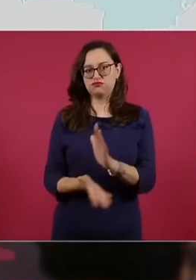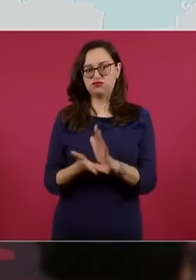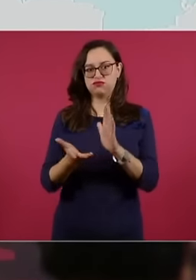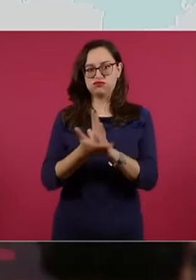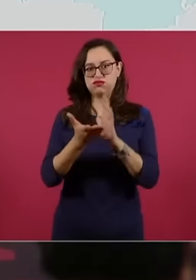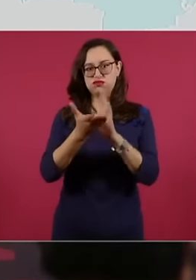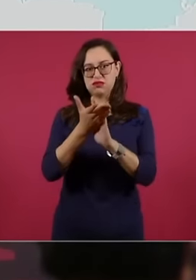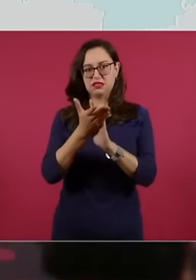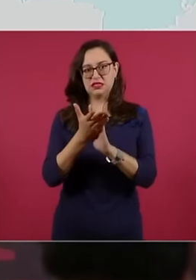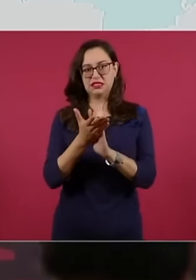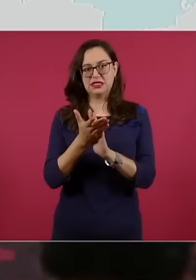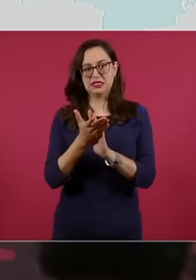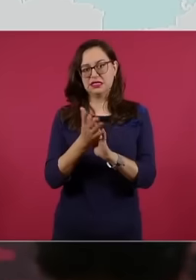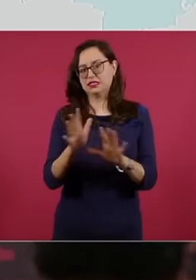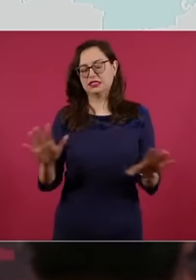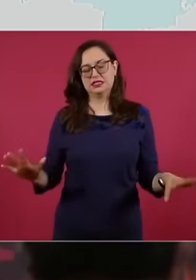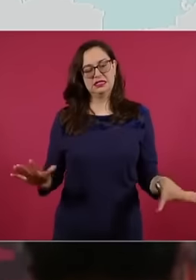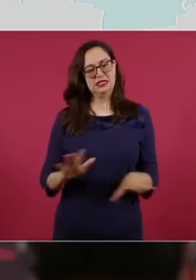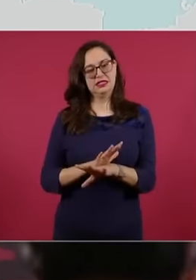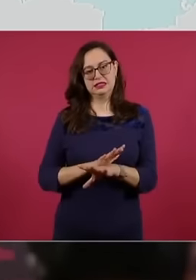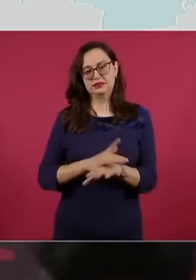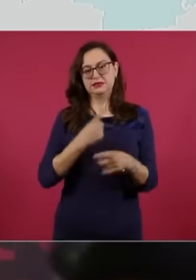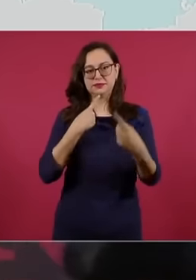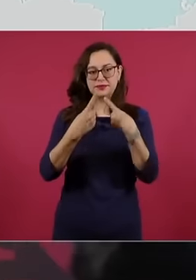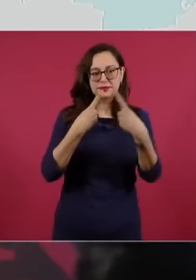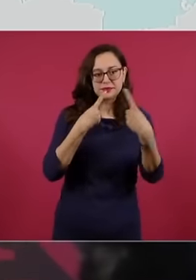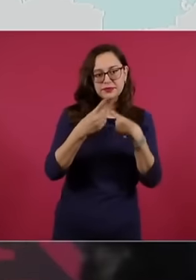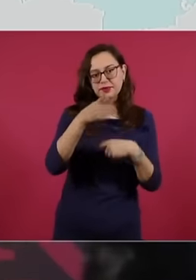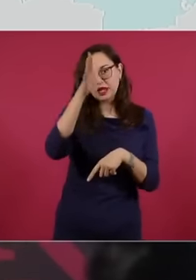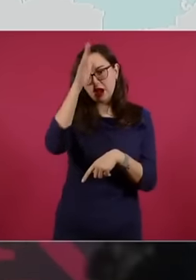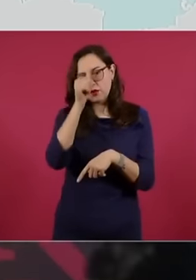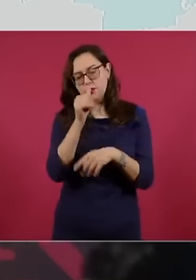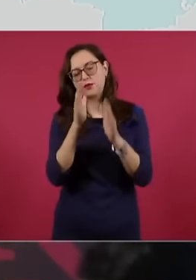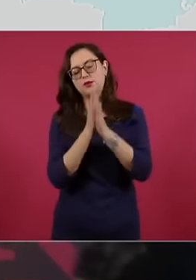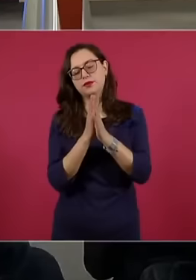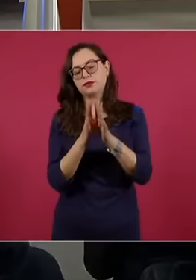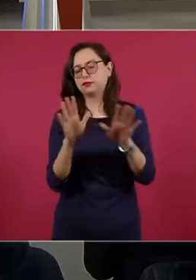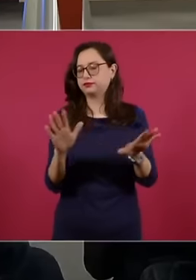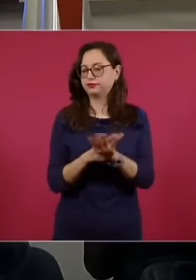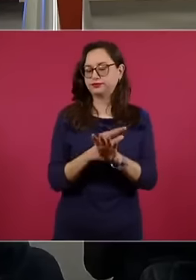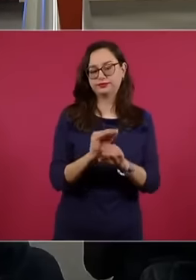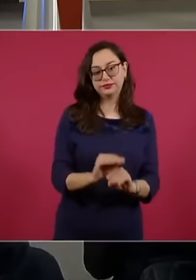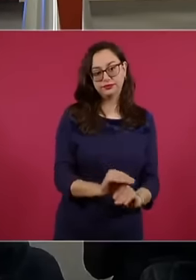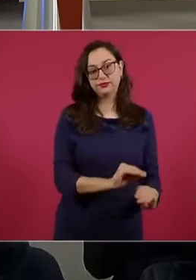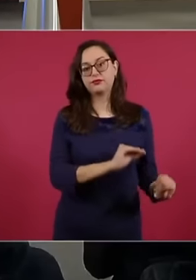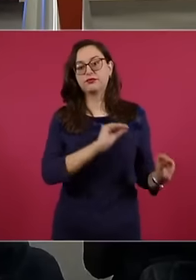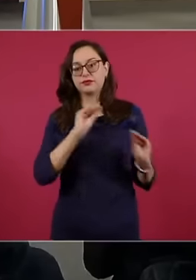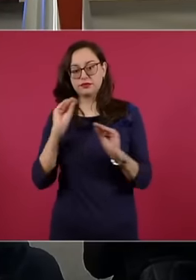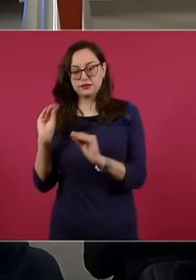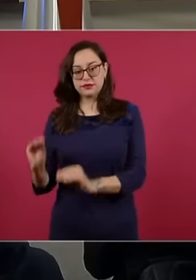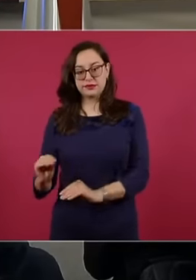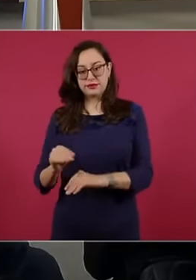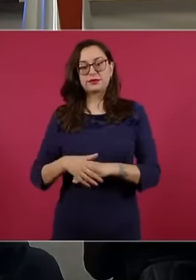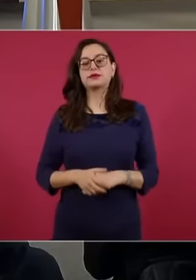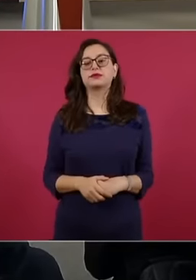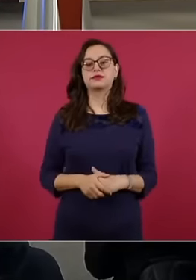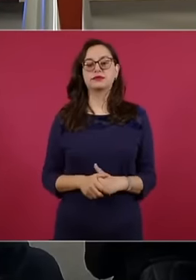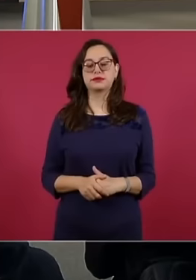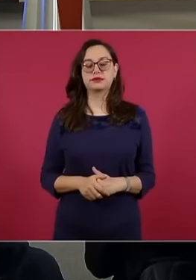reached with the representatives of these spaces and a total of 2,503 housing supports that